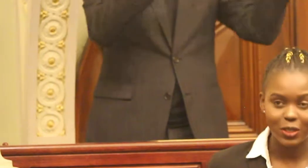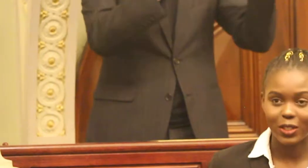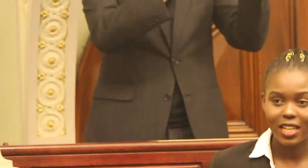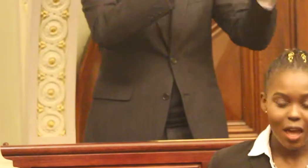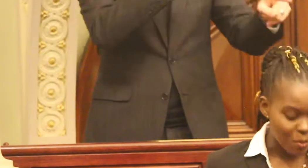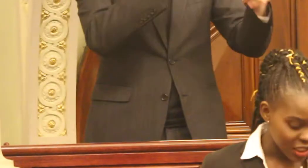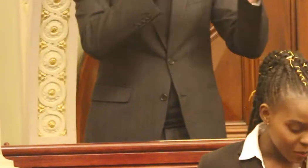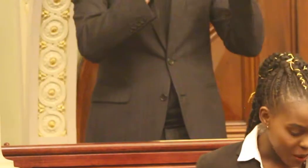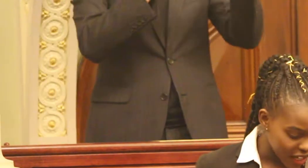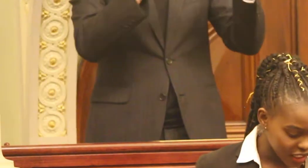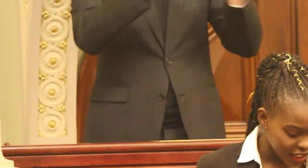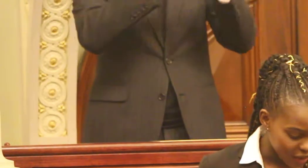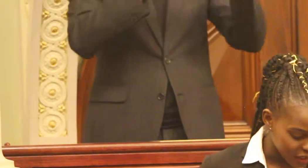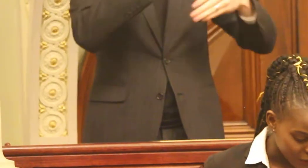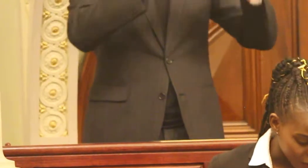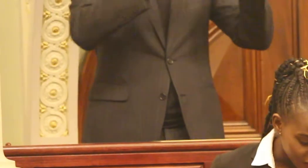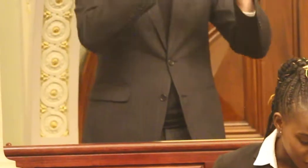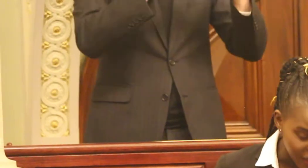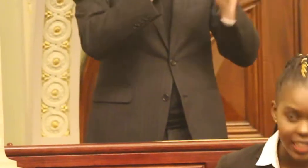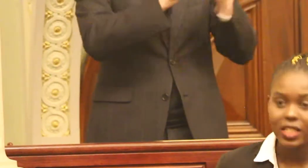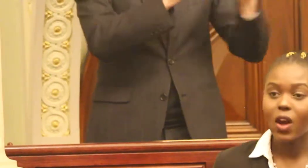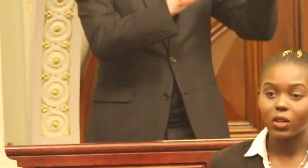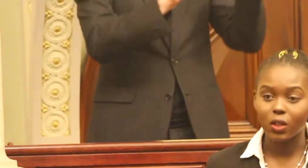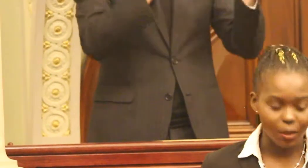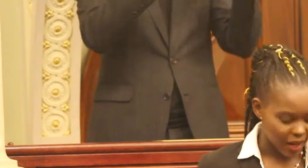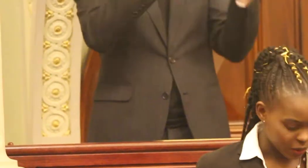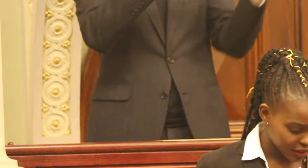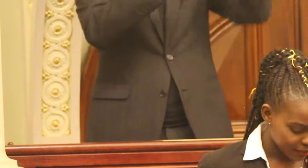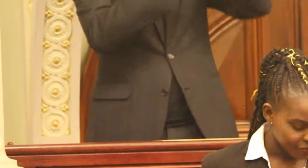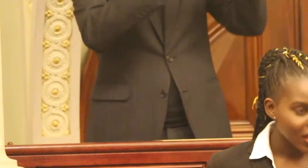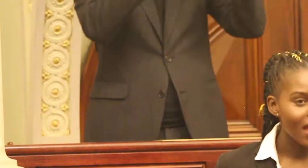zones must partially cover their roofs with plants or solar panels.